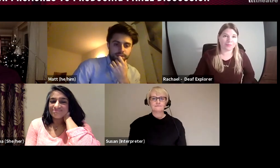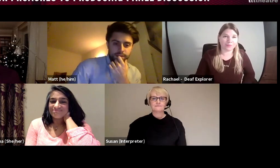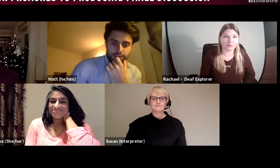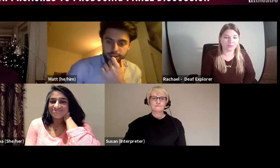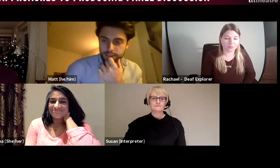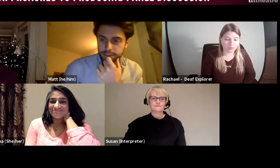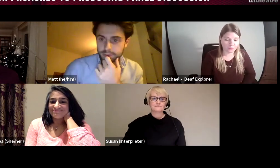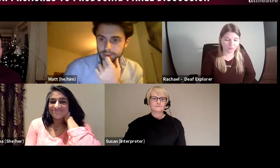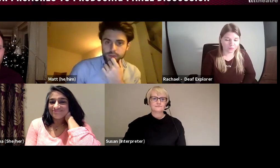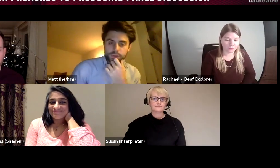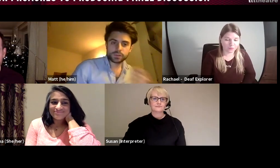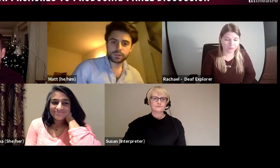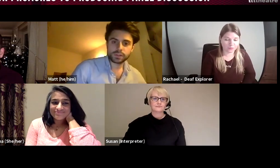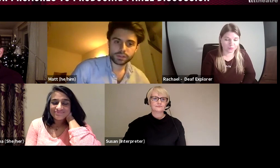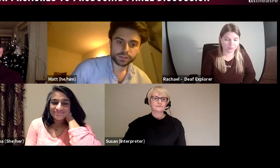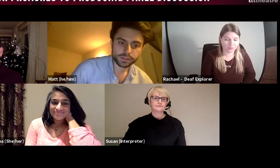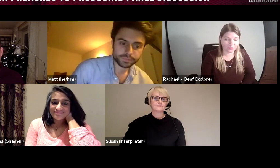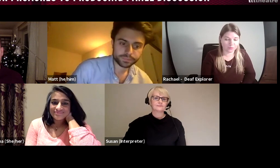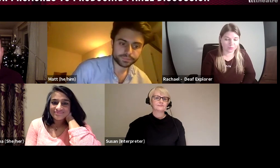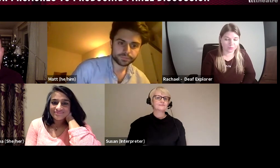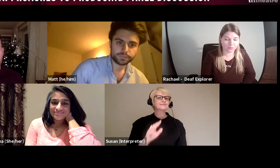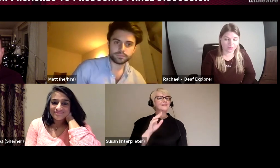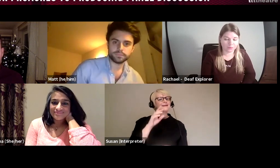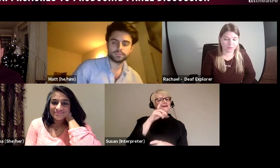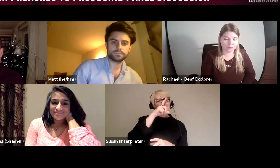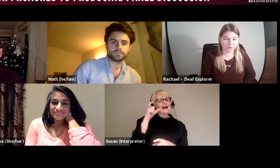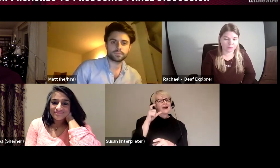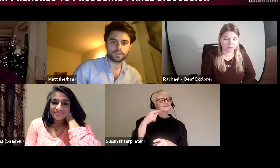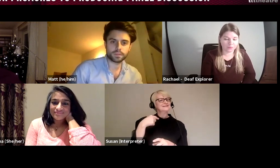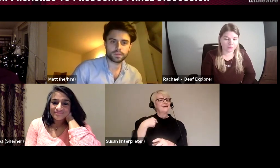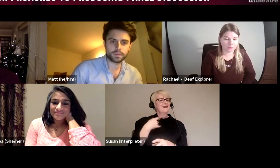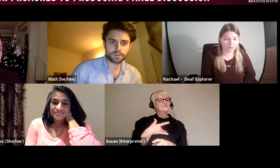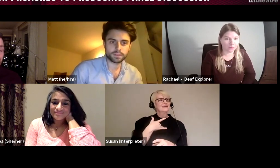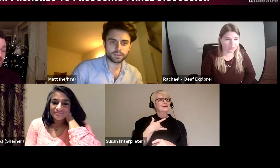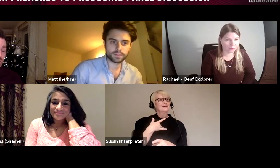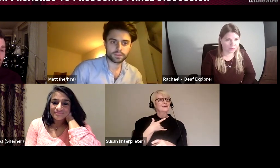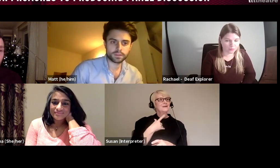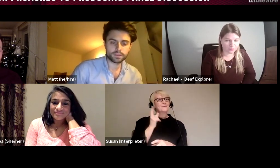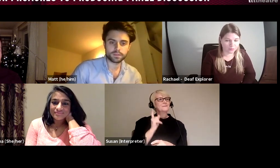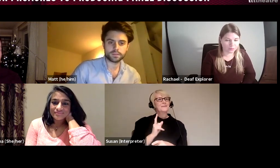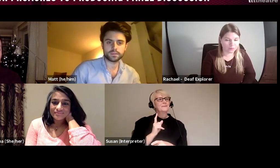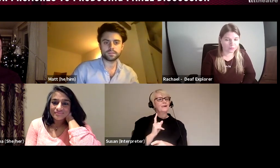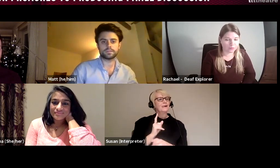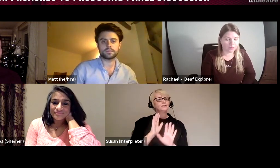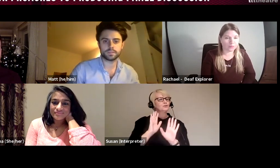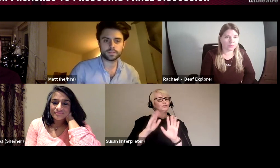I don't think people should be afraid either of working, as Matt has touched upon, in other